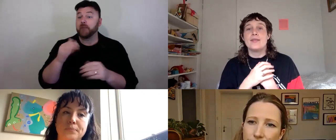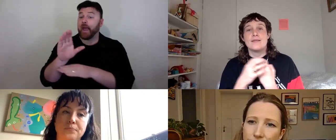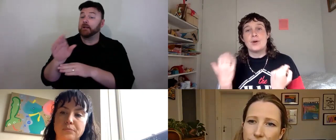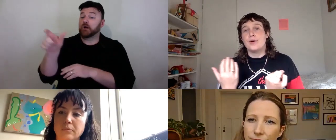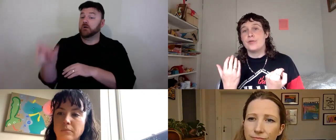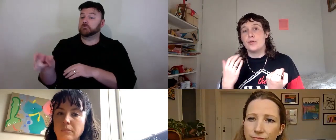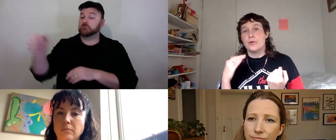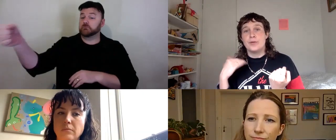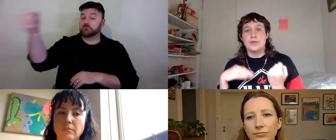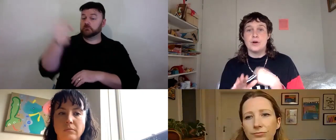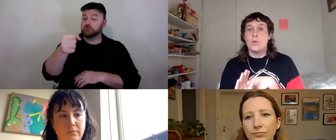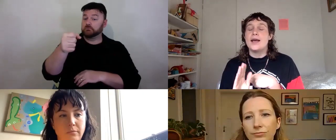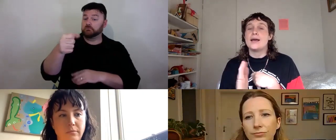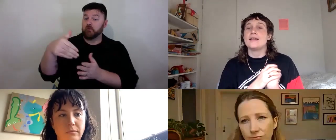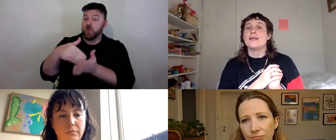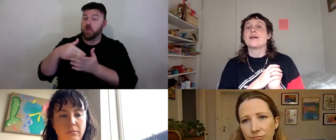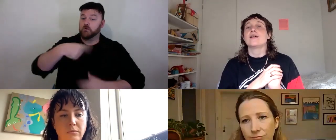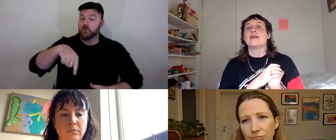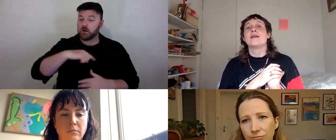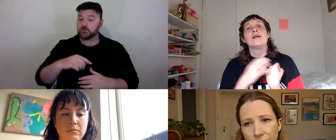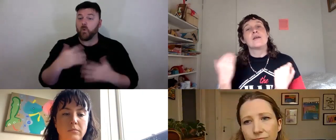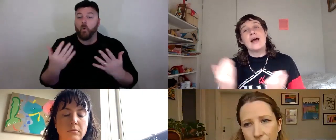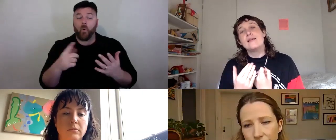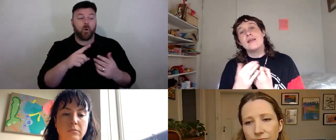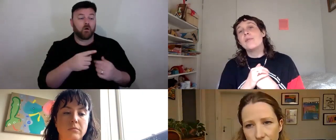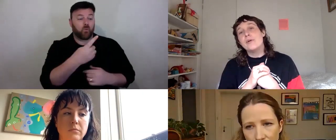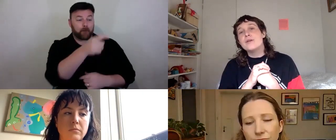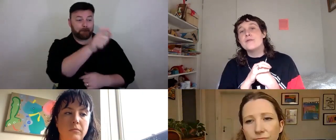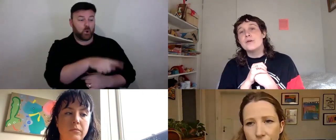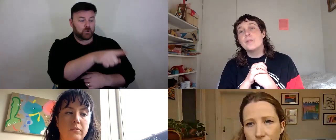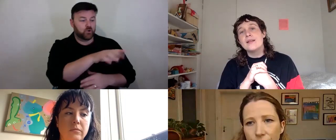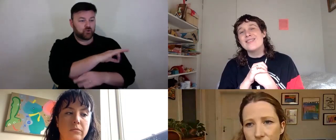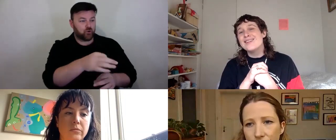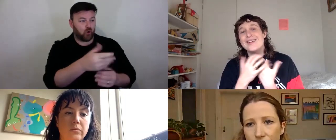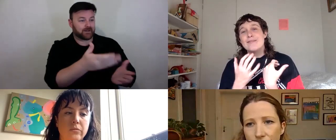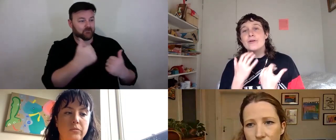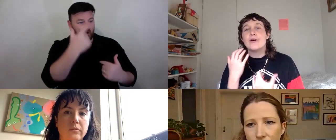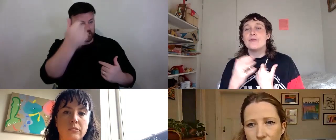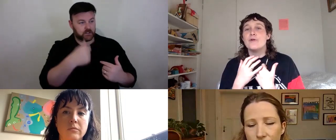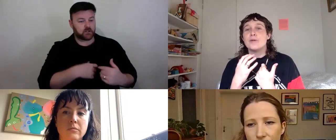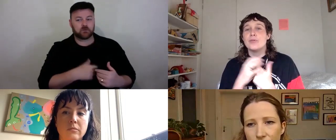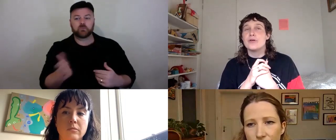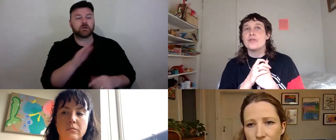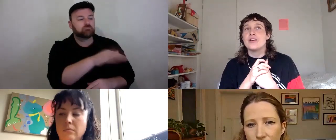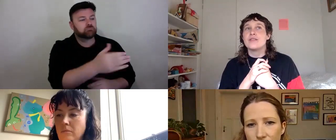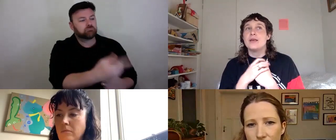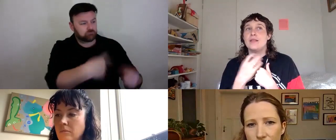there is someone else in the room that is not weighing in that can add their point of view. It is an overevolving process.